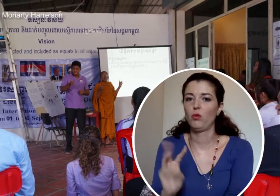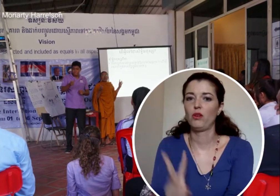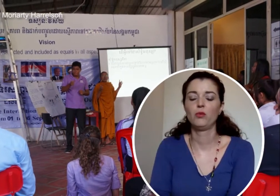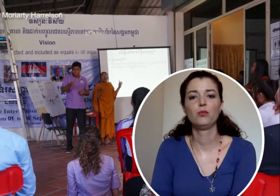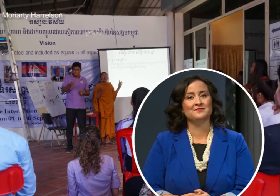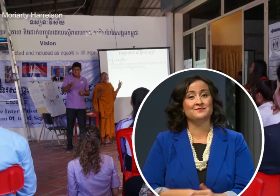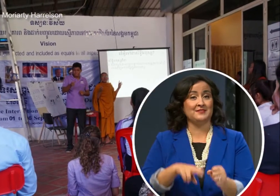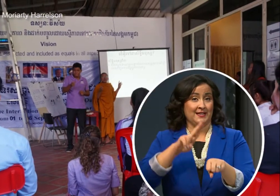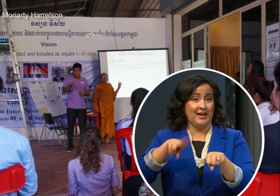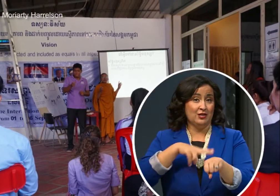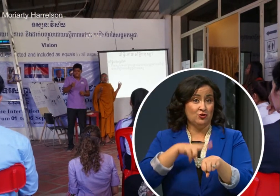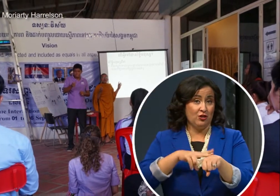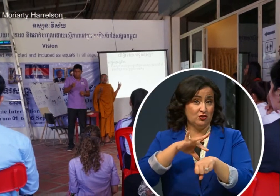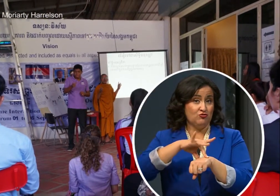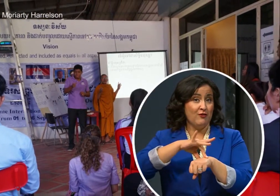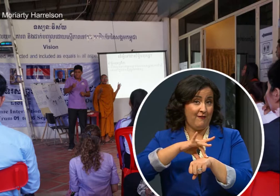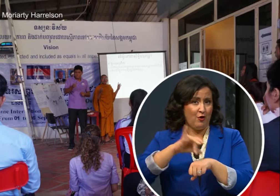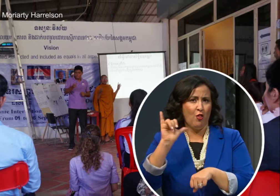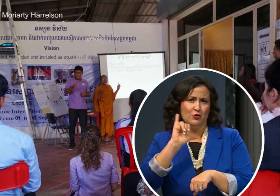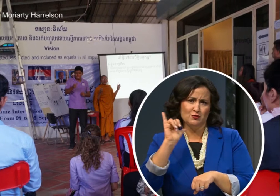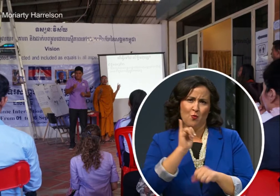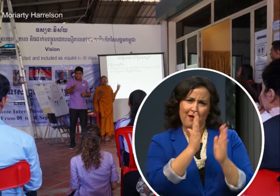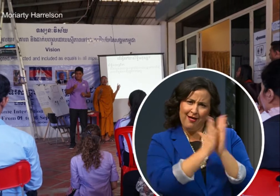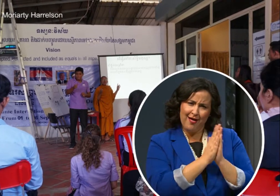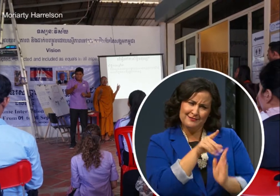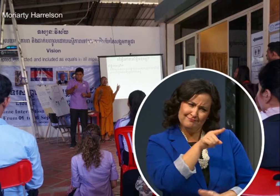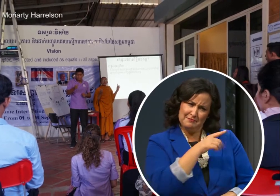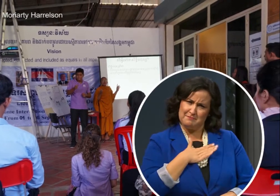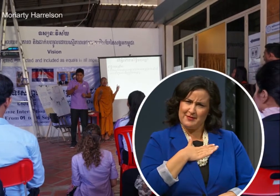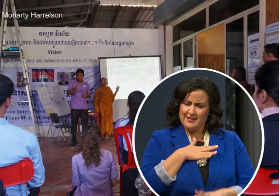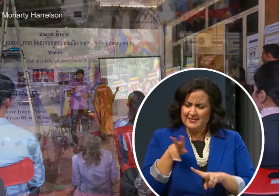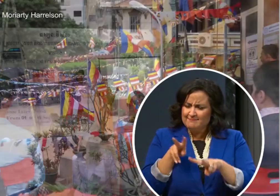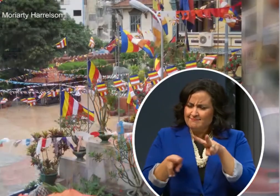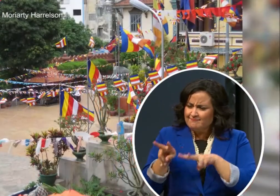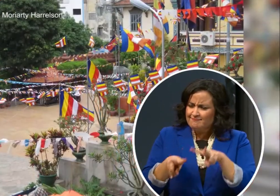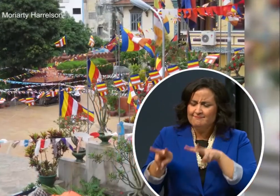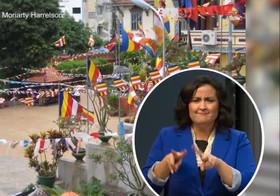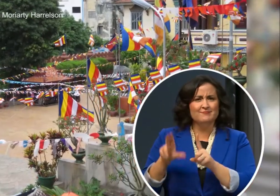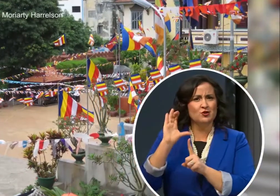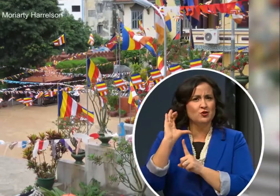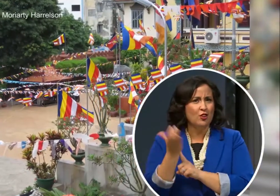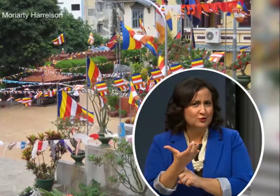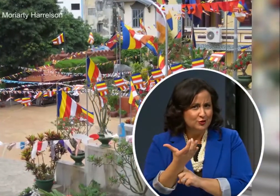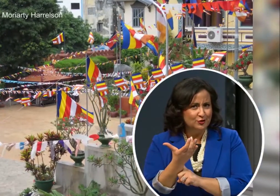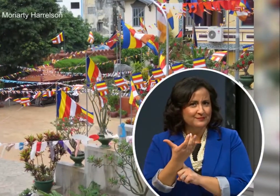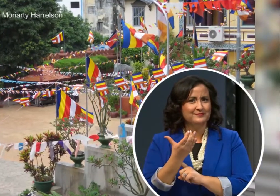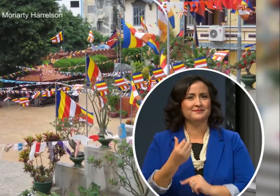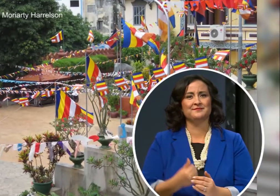The National Geographic also asked that Erin focus on documenting culture.